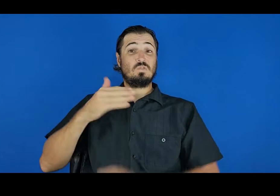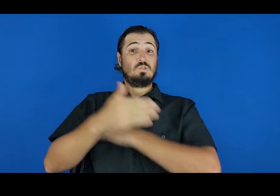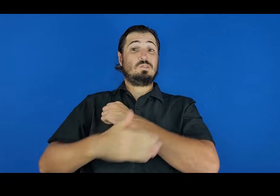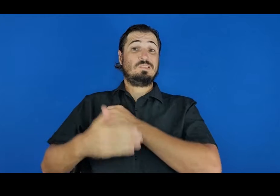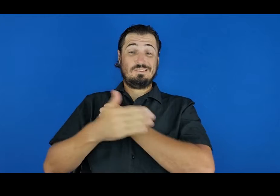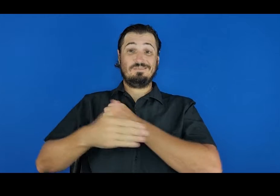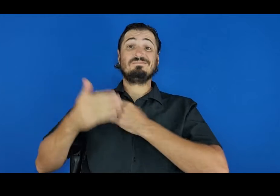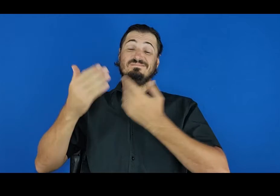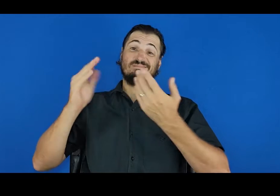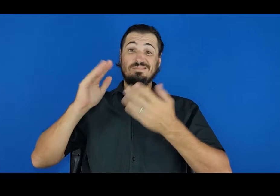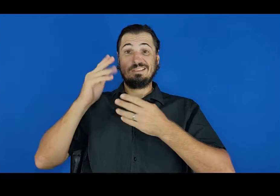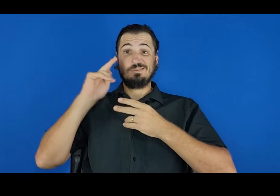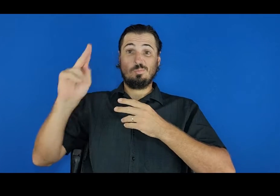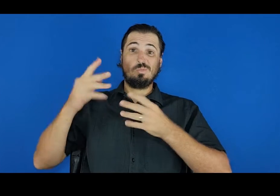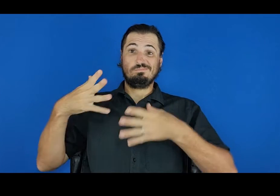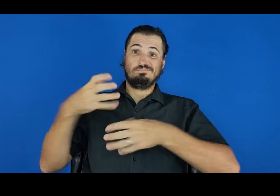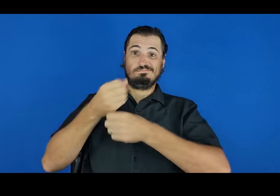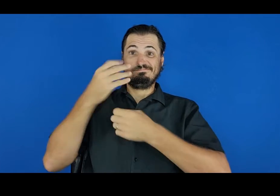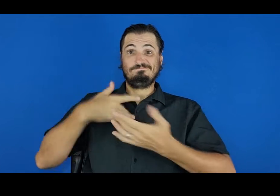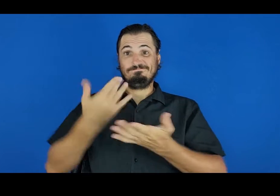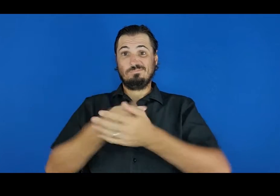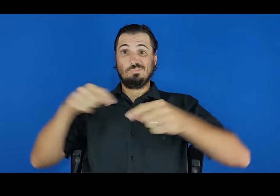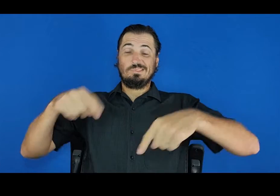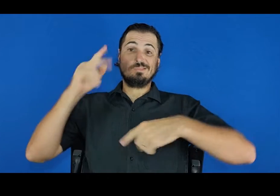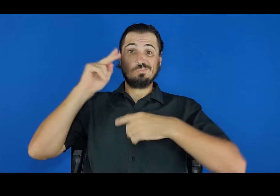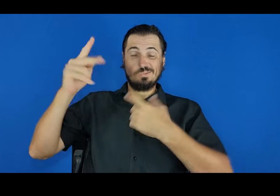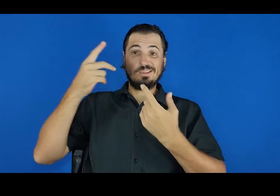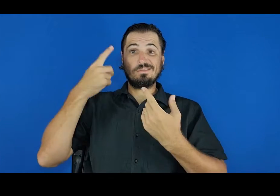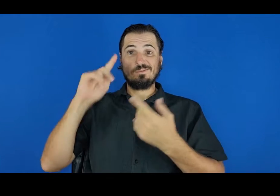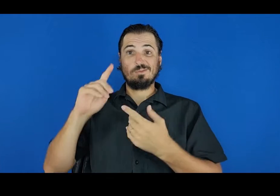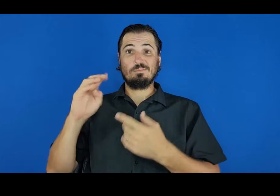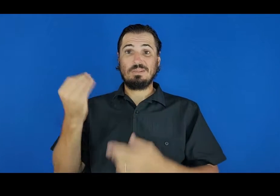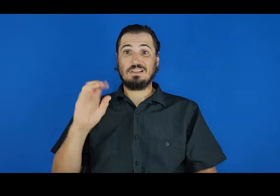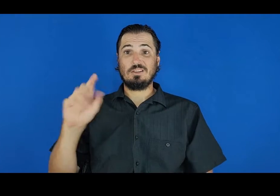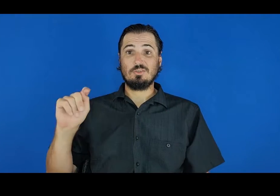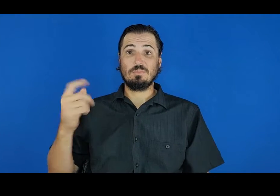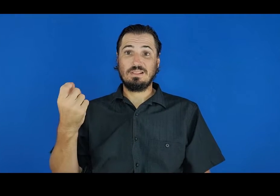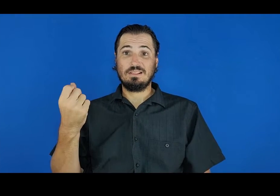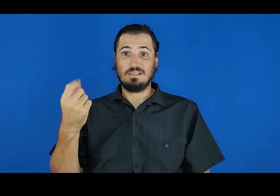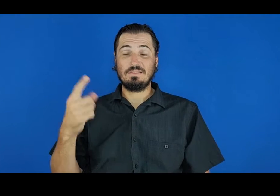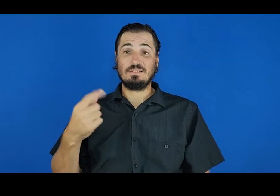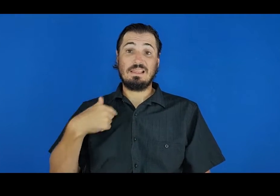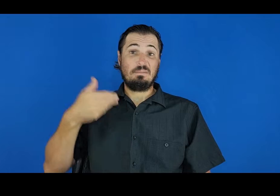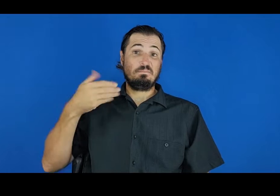Aloha Kaua‘i. This is your County of Kaua‘i briefing for Monday, October 11. I’m Managing Director Mike Dahilig